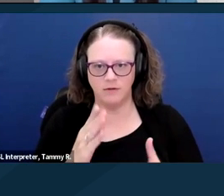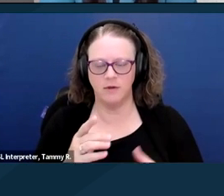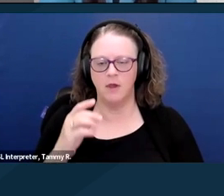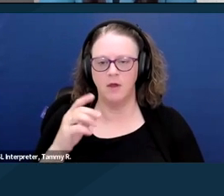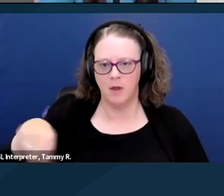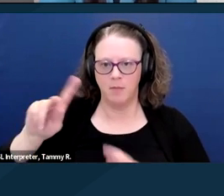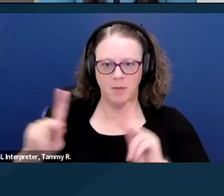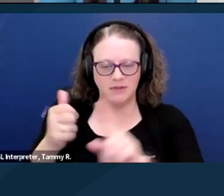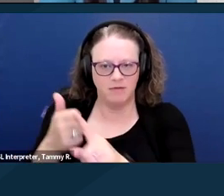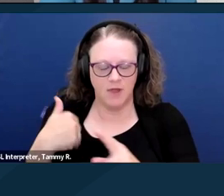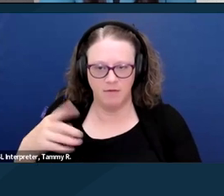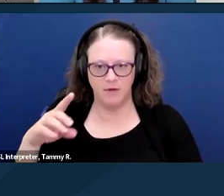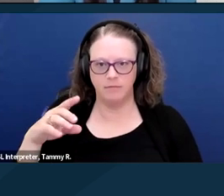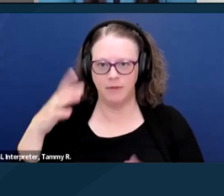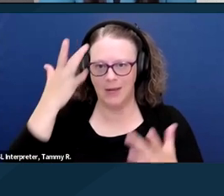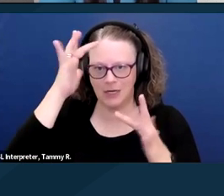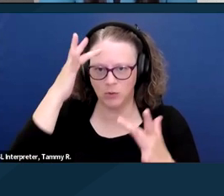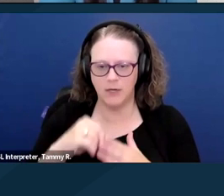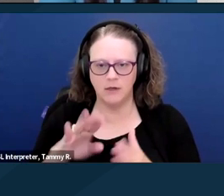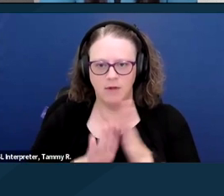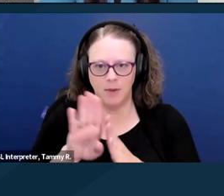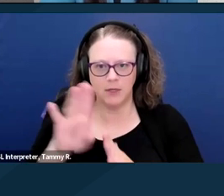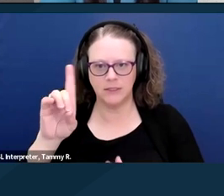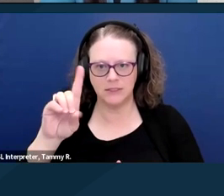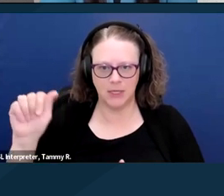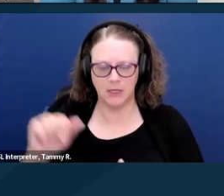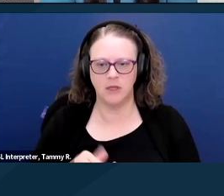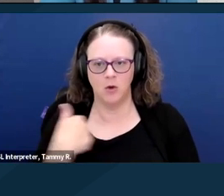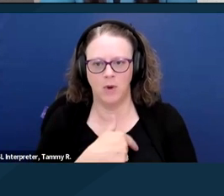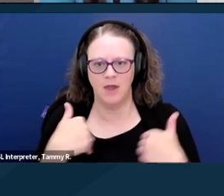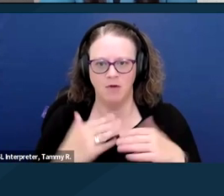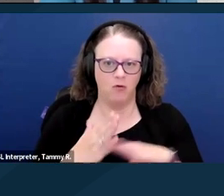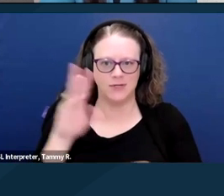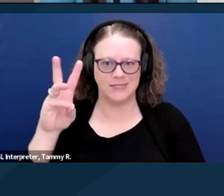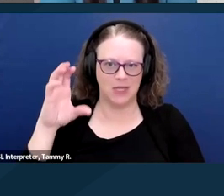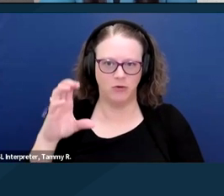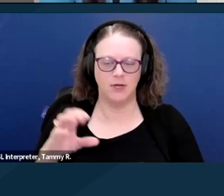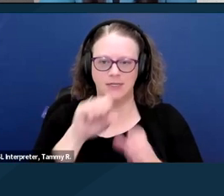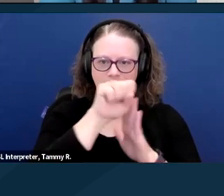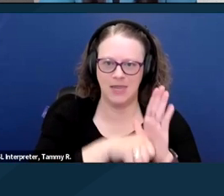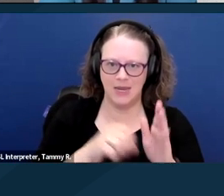We have more than 600 state and local chapters, so if there are any Hill offices,